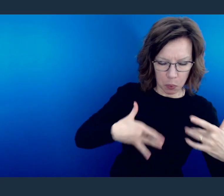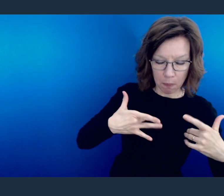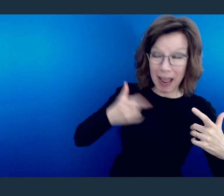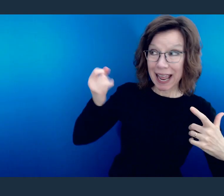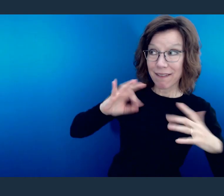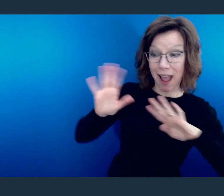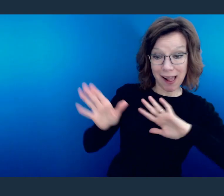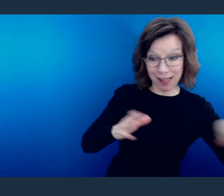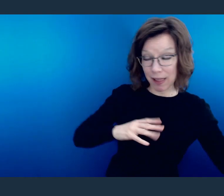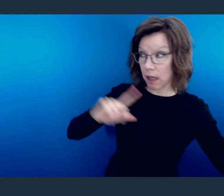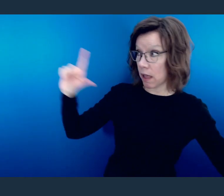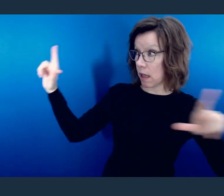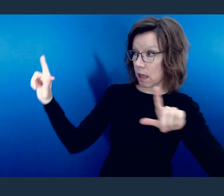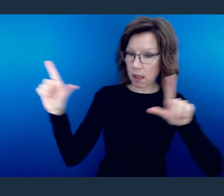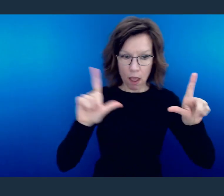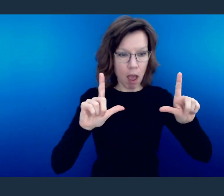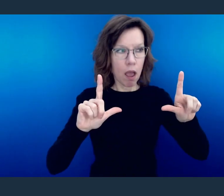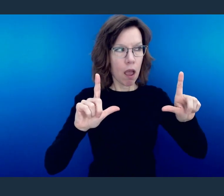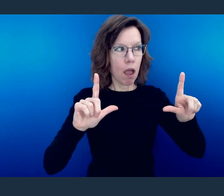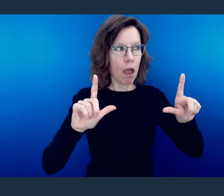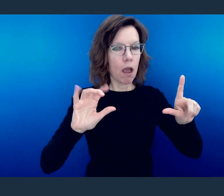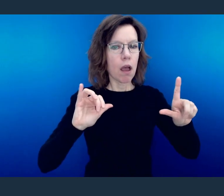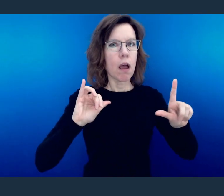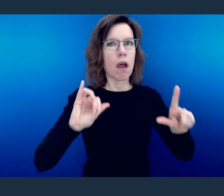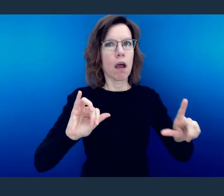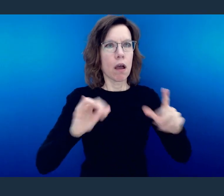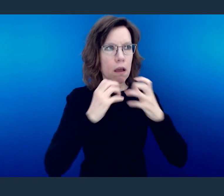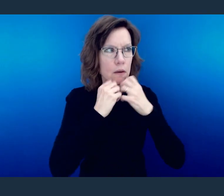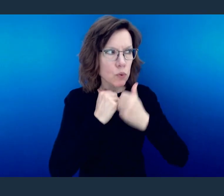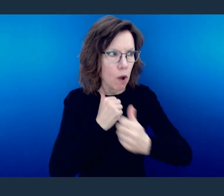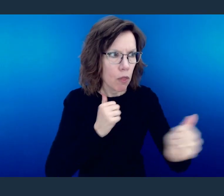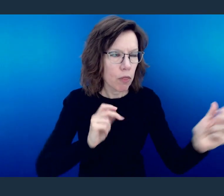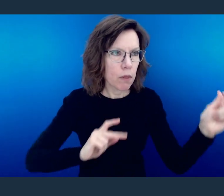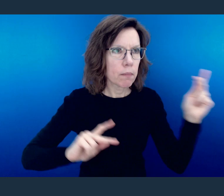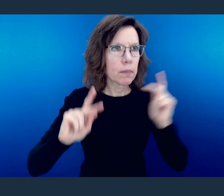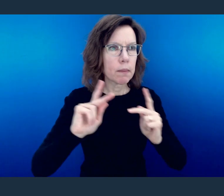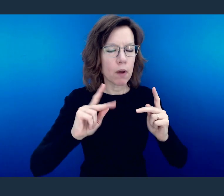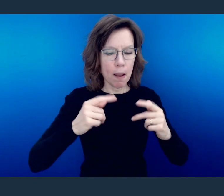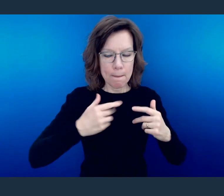And when you've gotten that, God can take your heart and He can mold your heart like